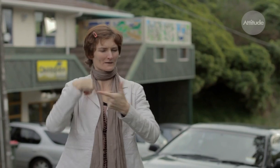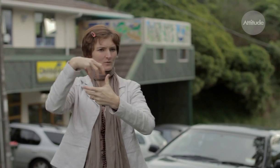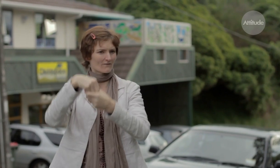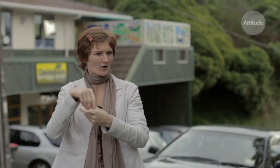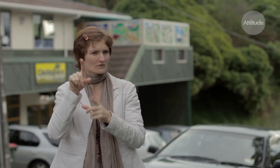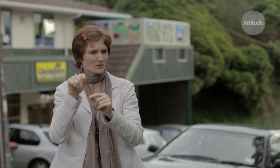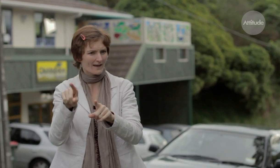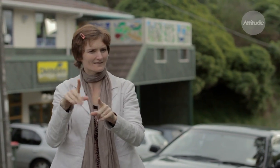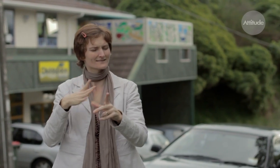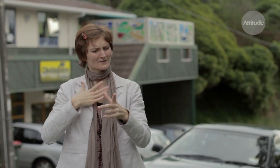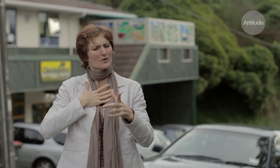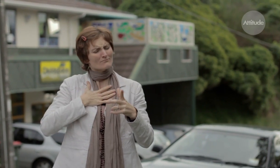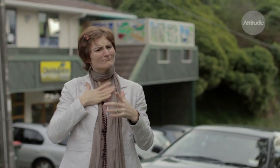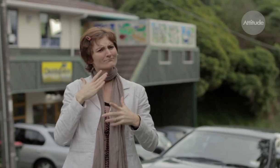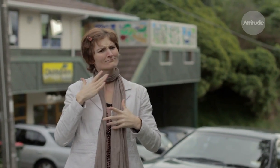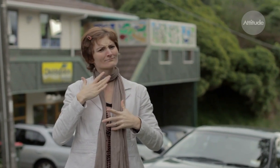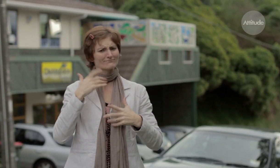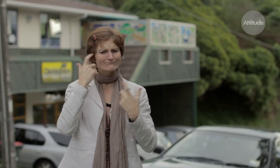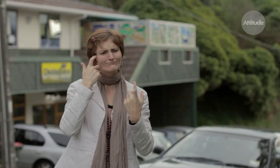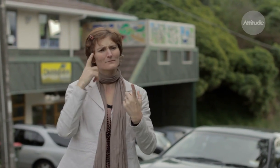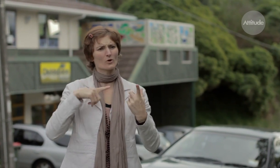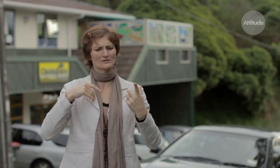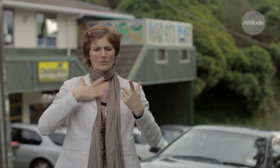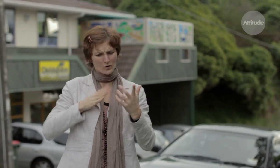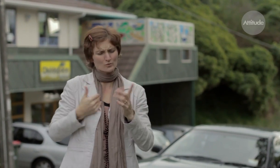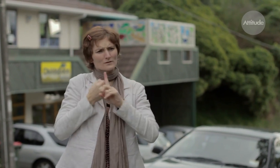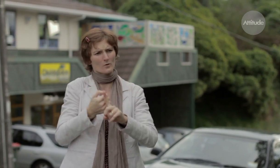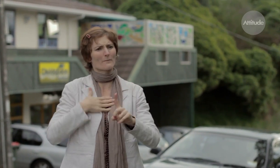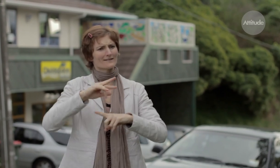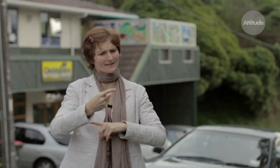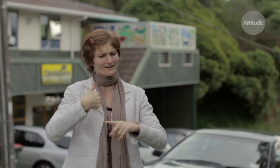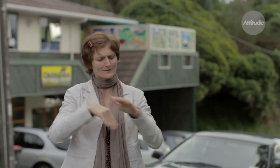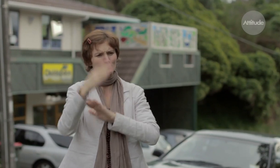to cover the costs of having an interpreter, which really affects me. I really want to